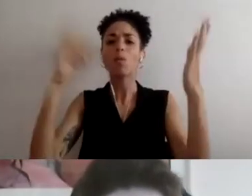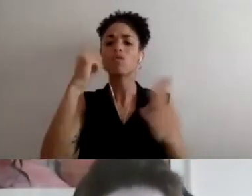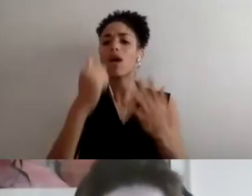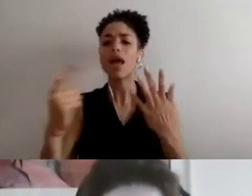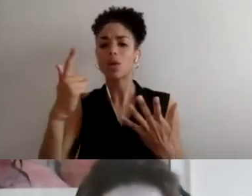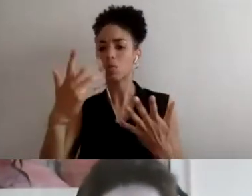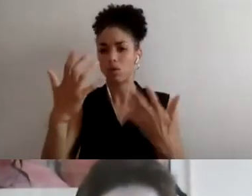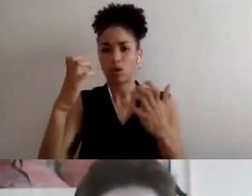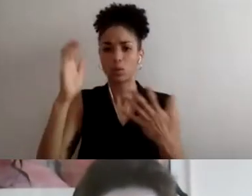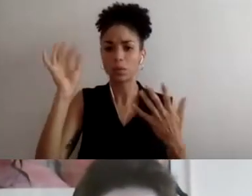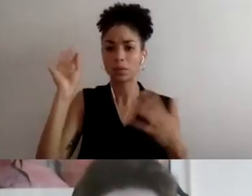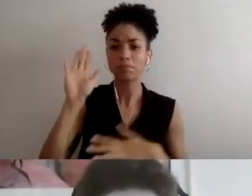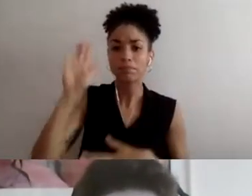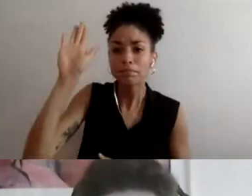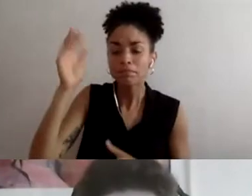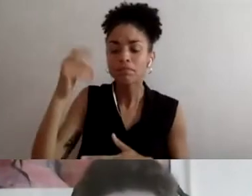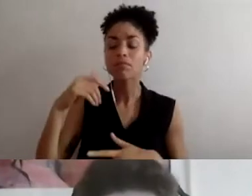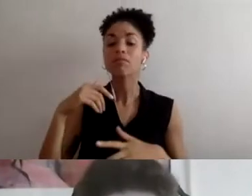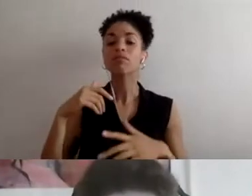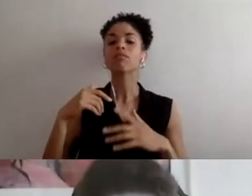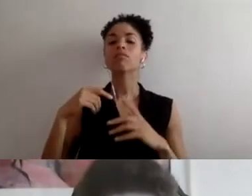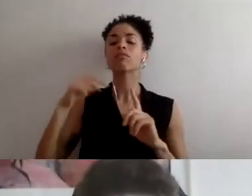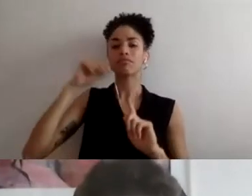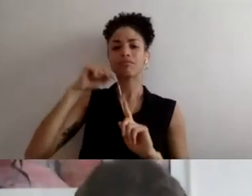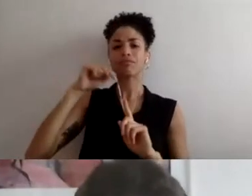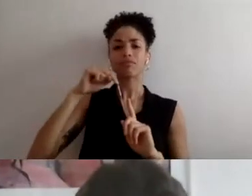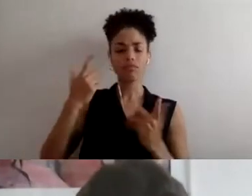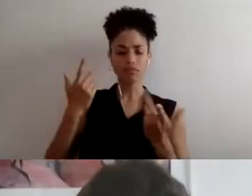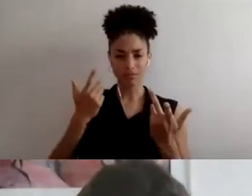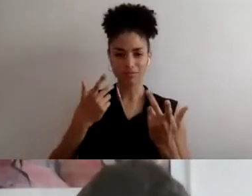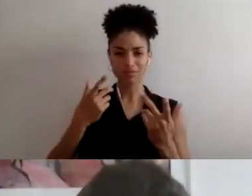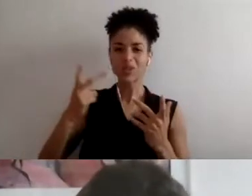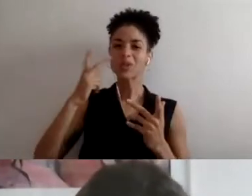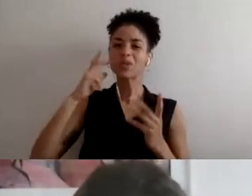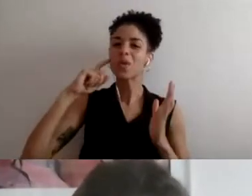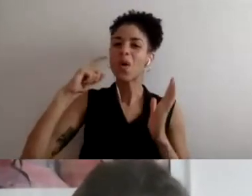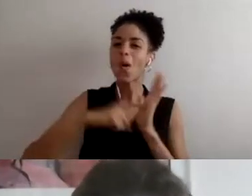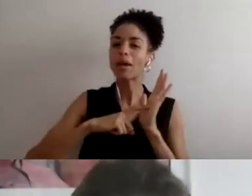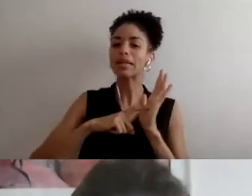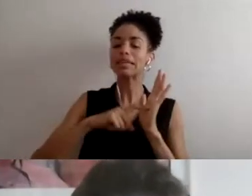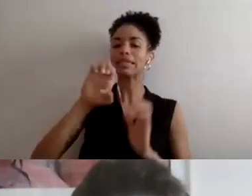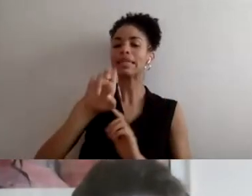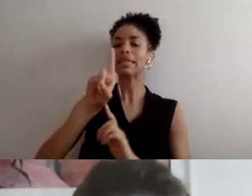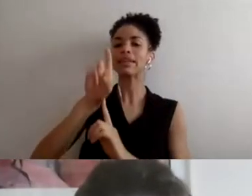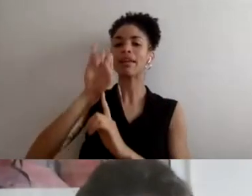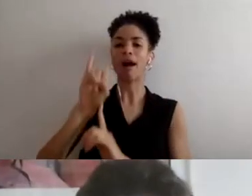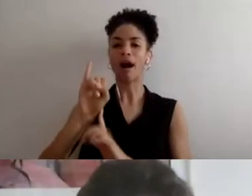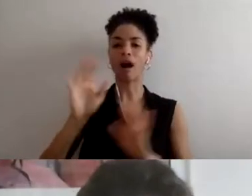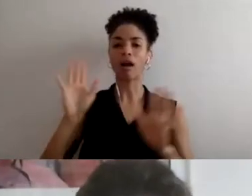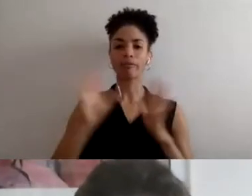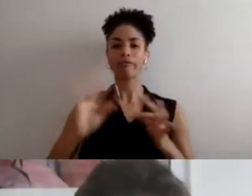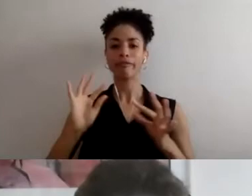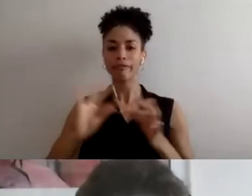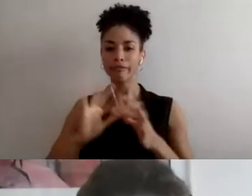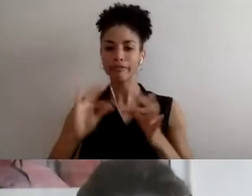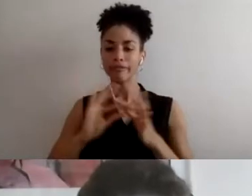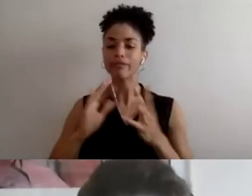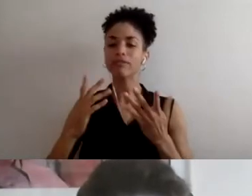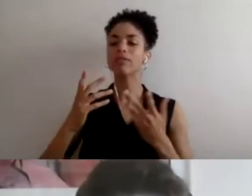If we could talk a little bit about how you feel when you see these institutions that are often predominantly white, predominantly